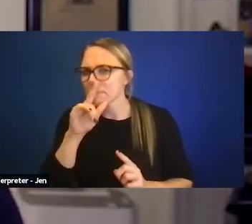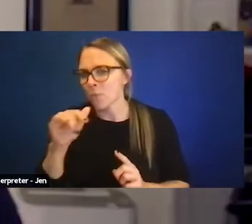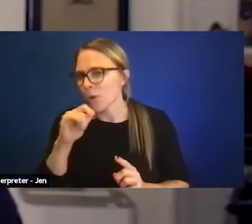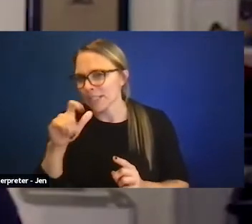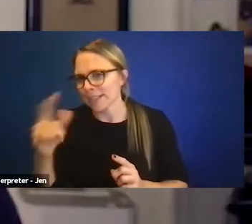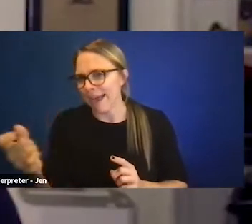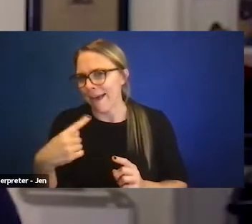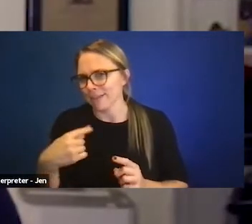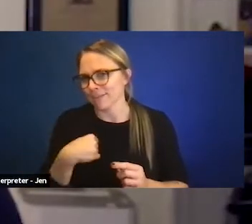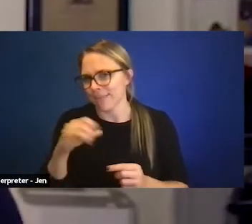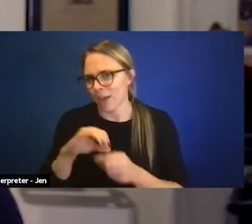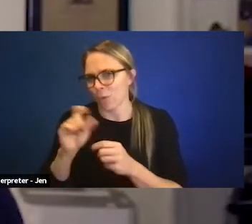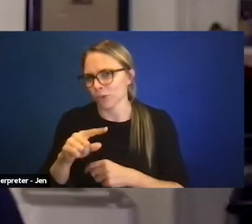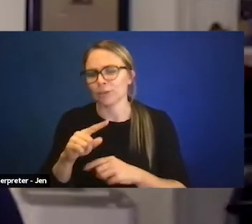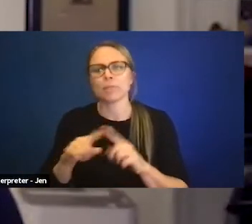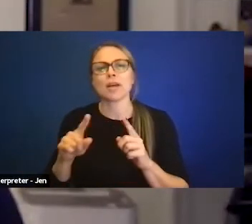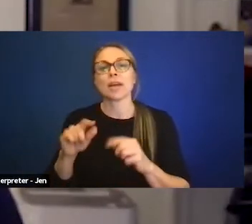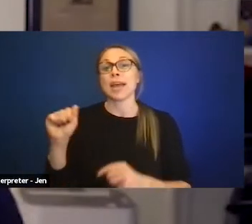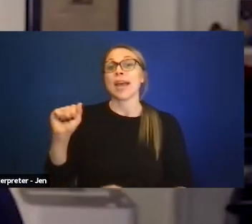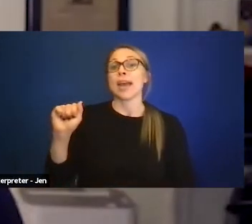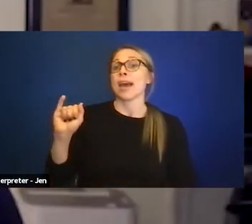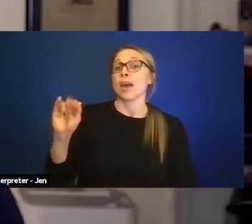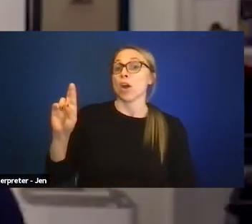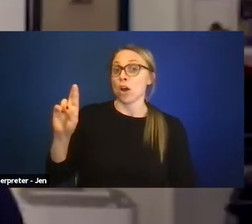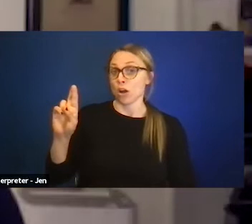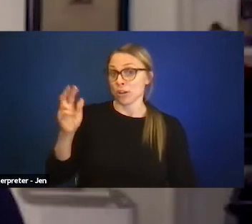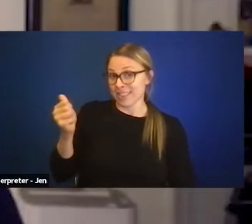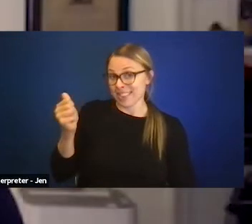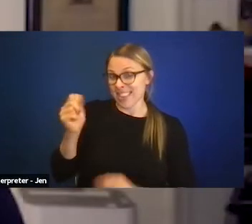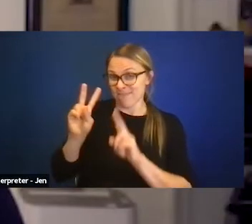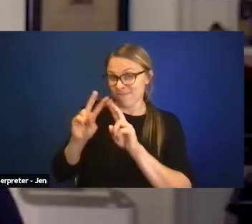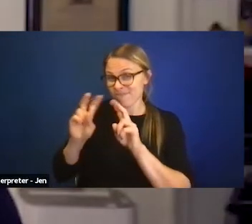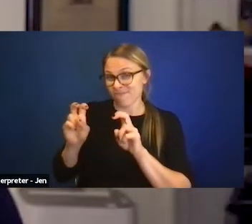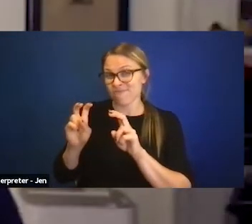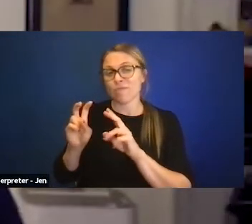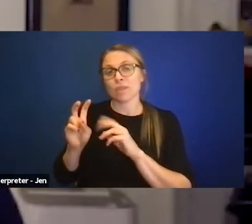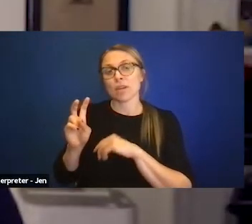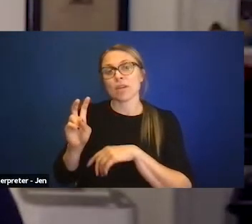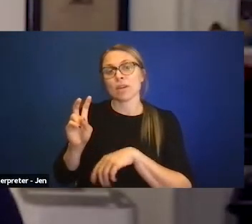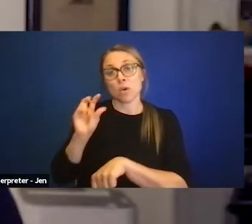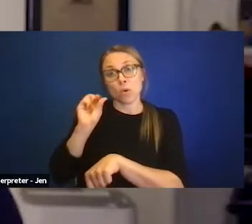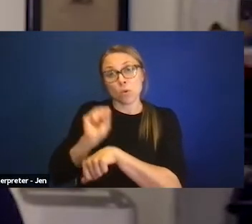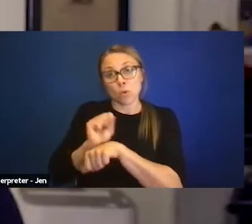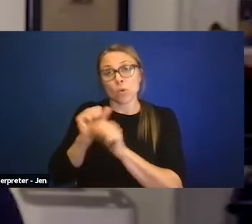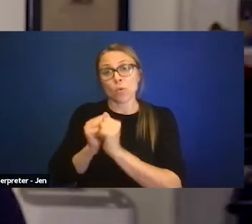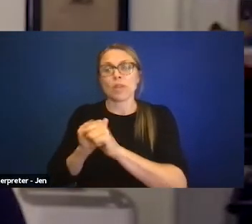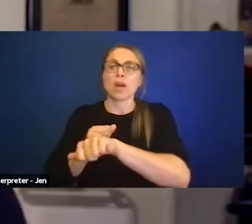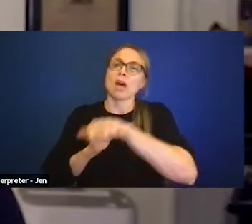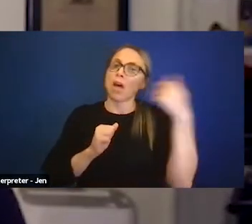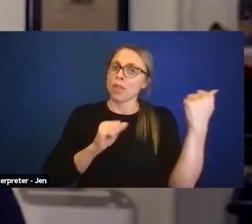but when AIR is looking at working with other organizations to advance